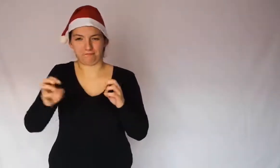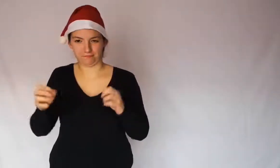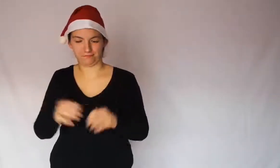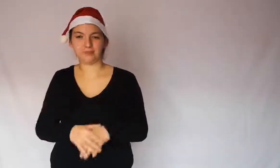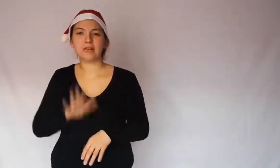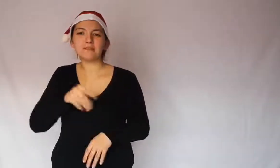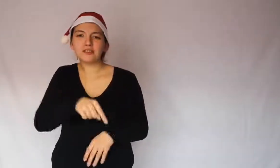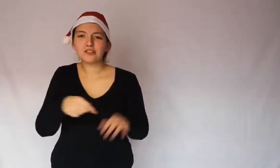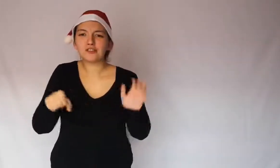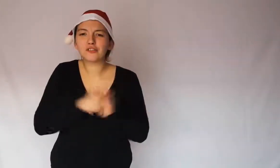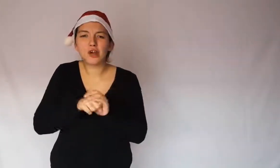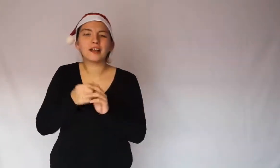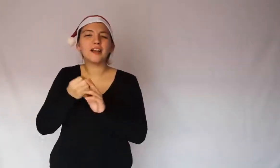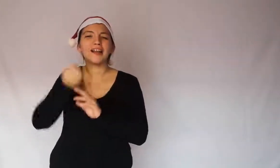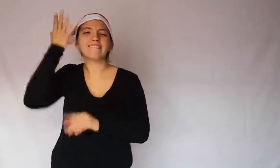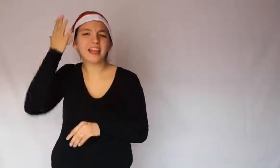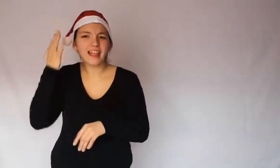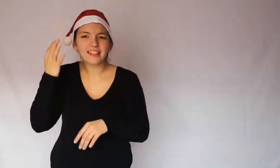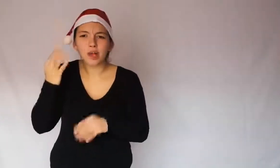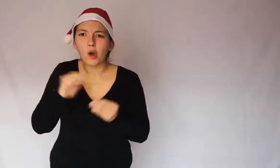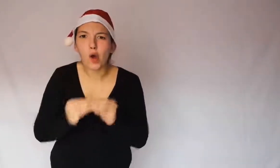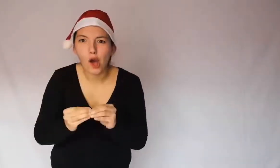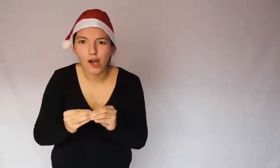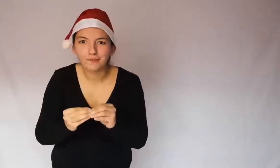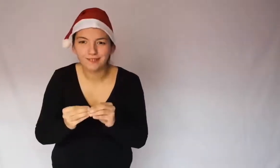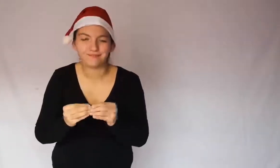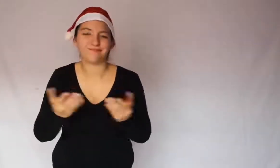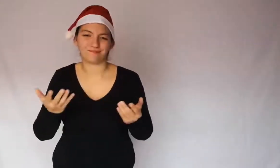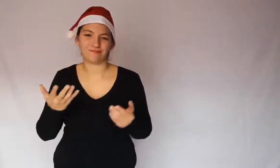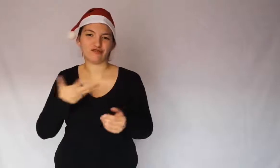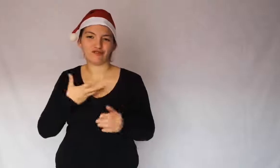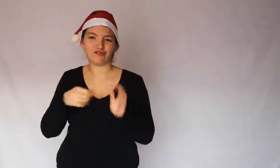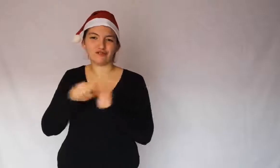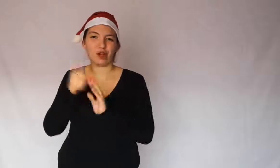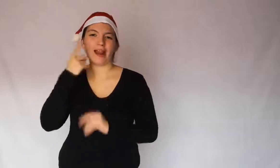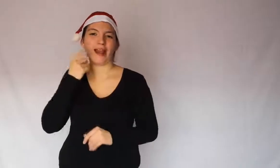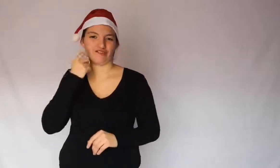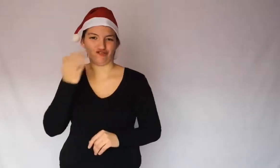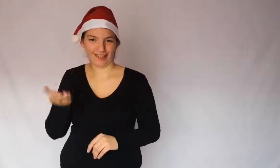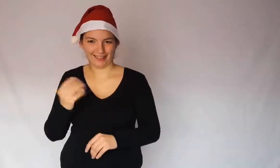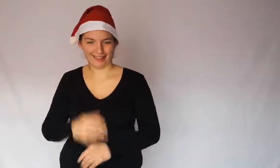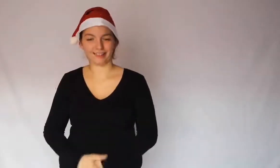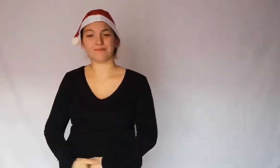How was it invented? There is a legend.